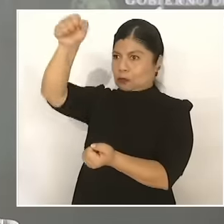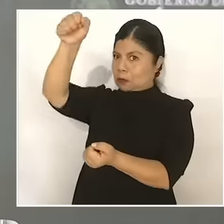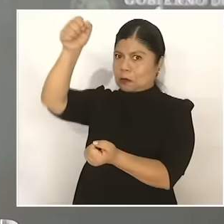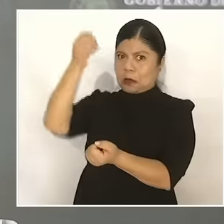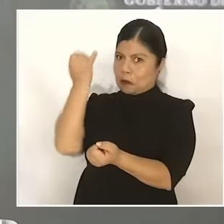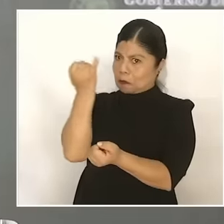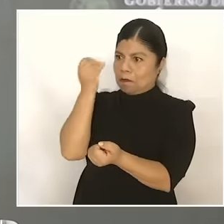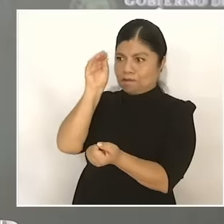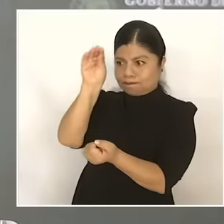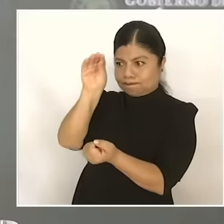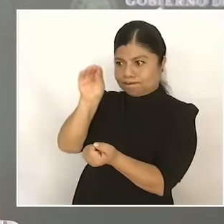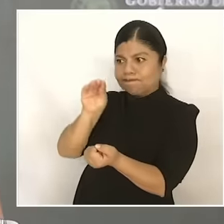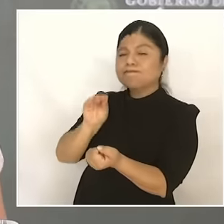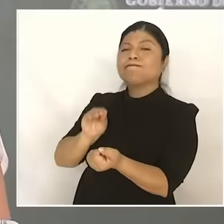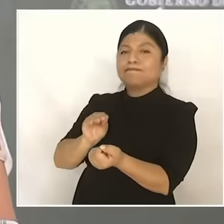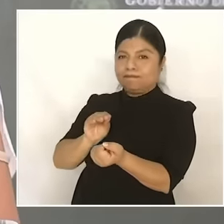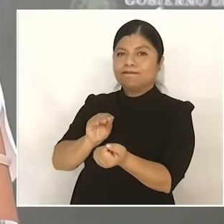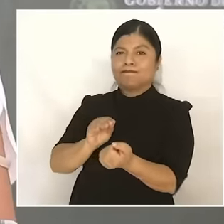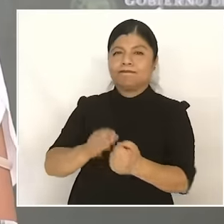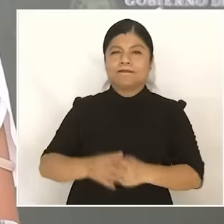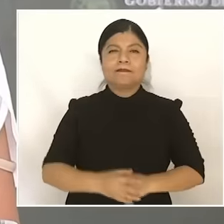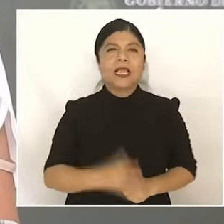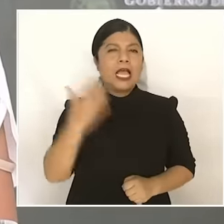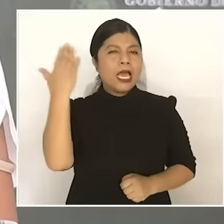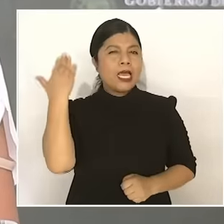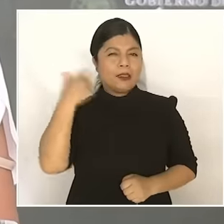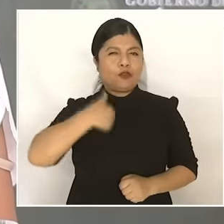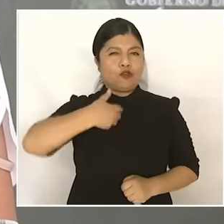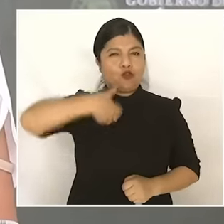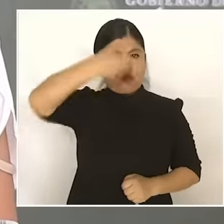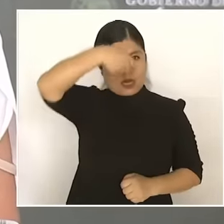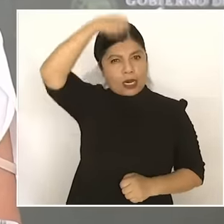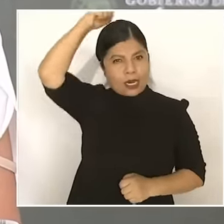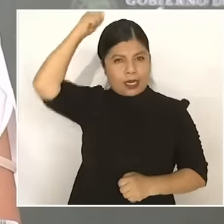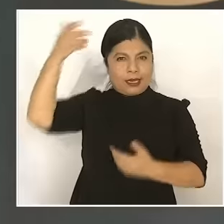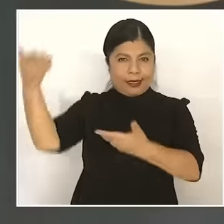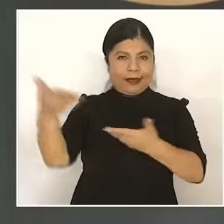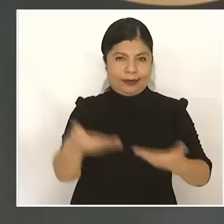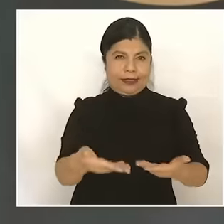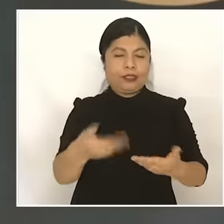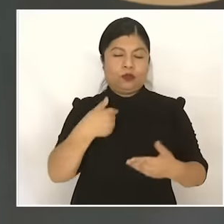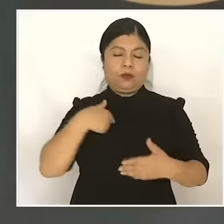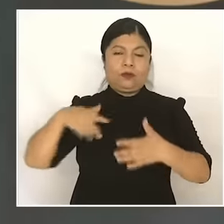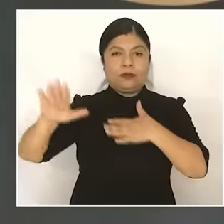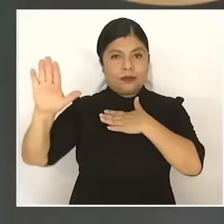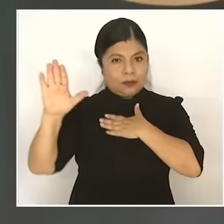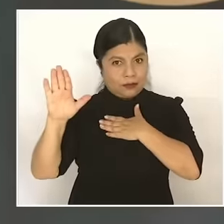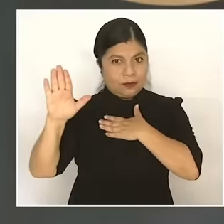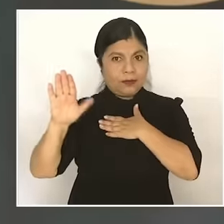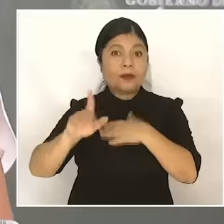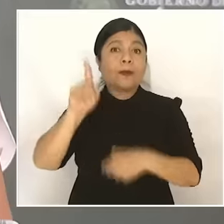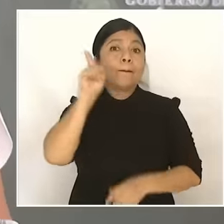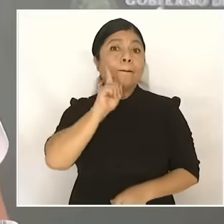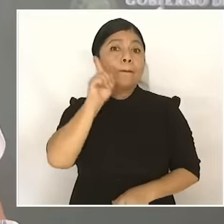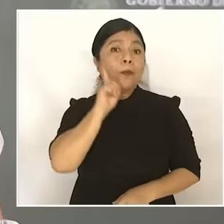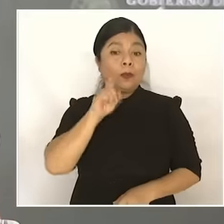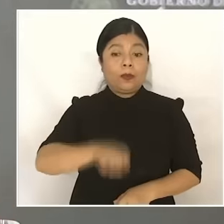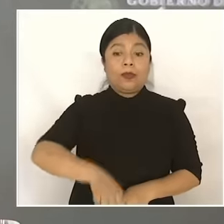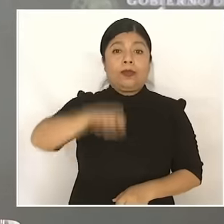here when I was in the campaign is that we are going to support all women from 60 to 64 years of